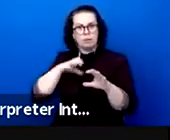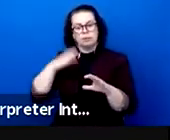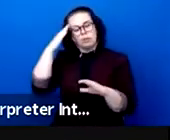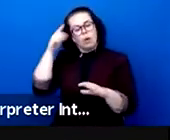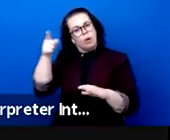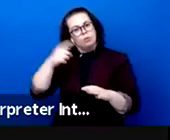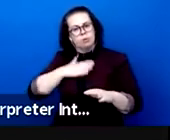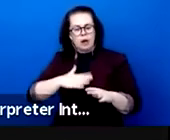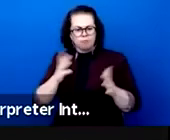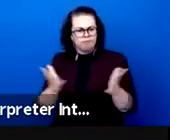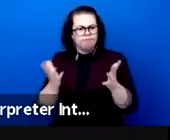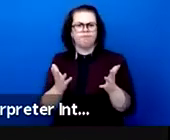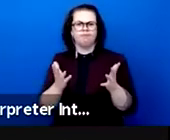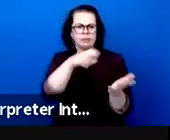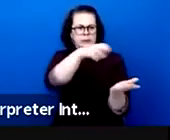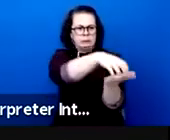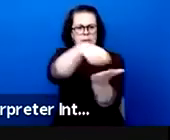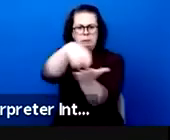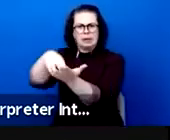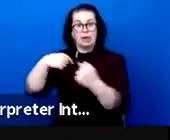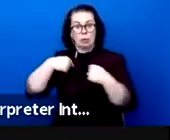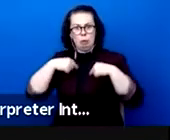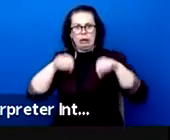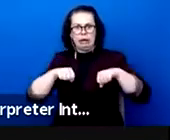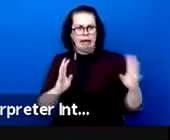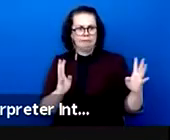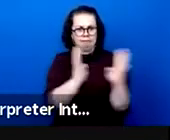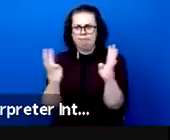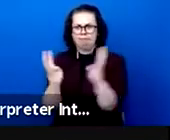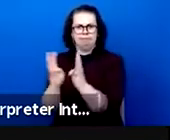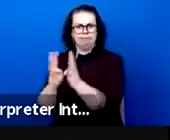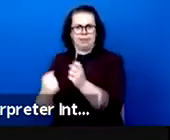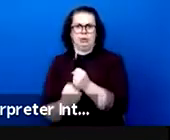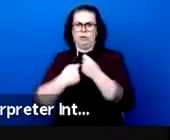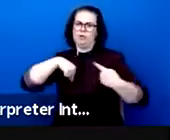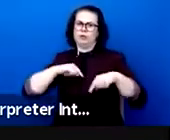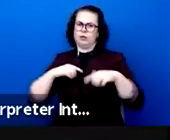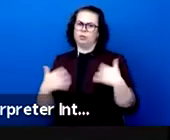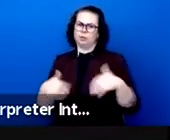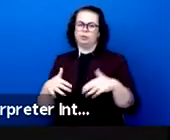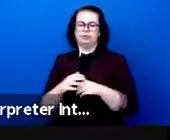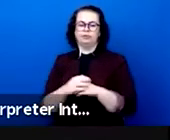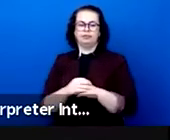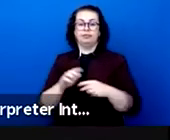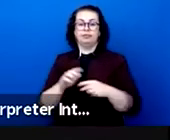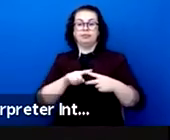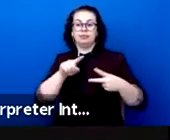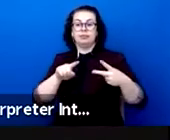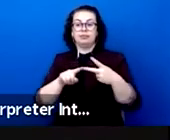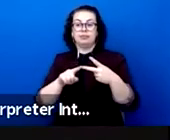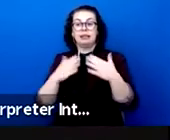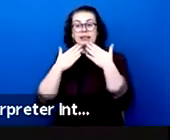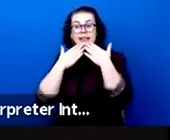to exchange and support that we need. My thank also goes to Mrs Felicitas von Mallinckrodt